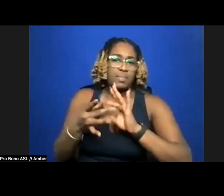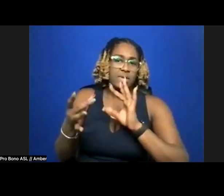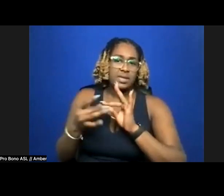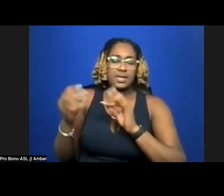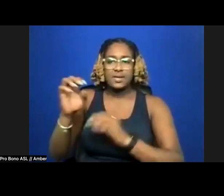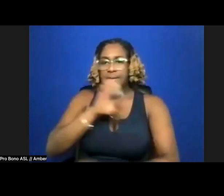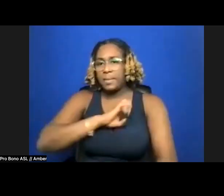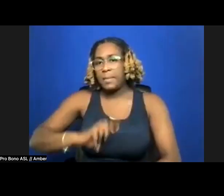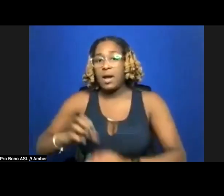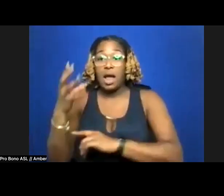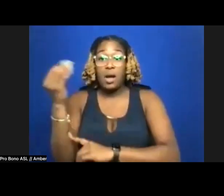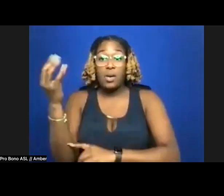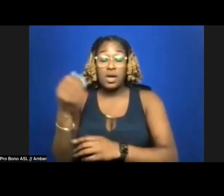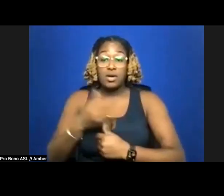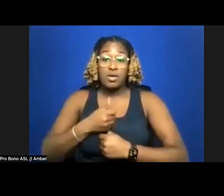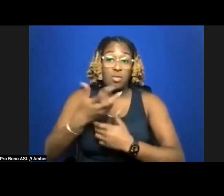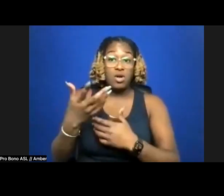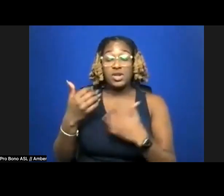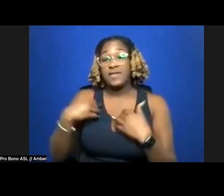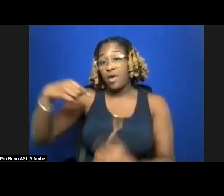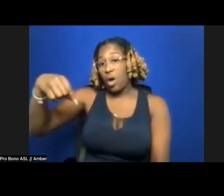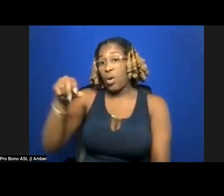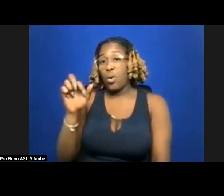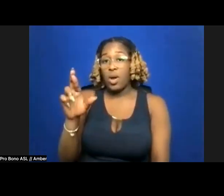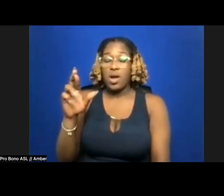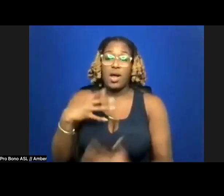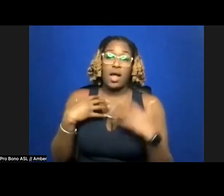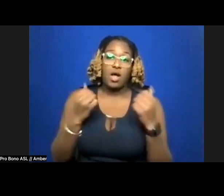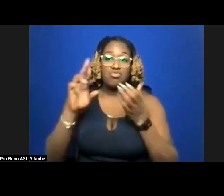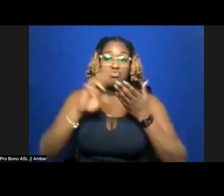she moonlights as a queer health researcher & community historian.